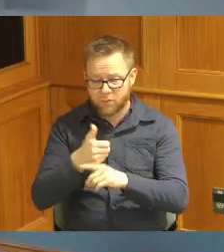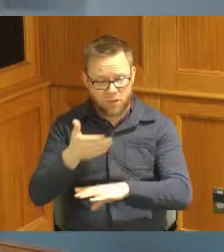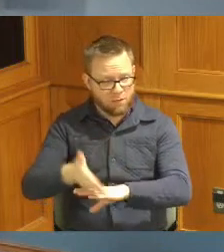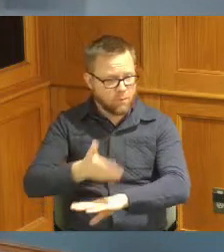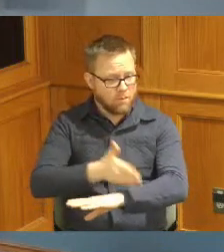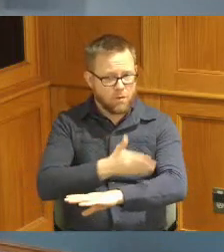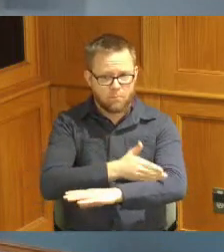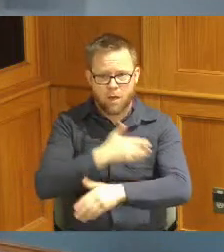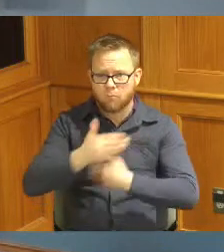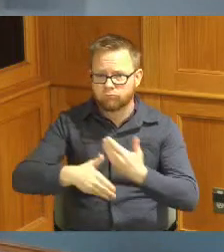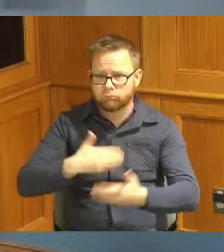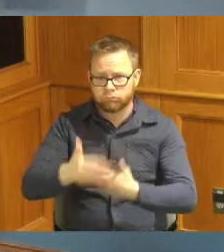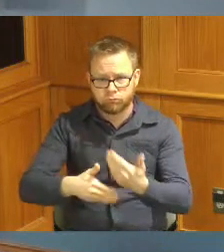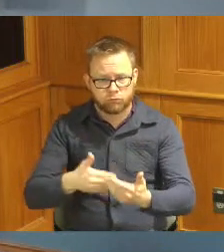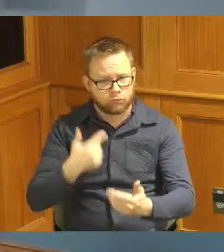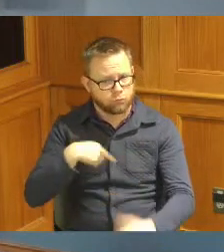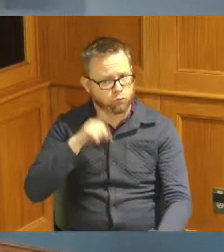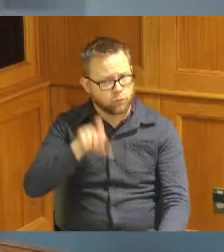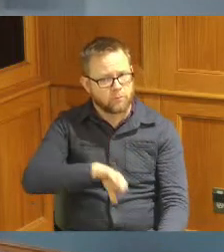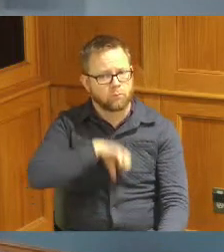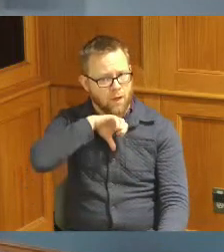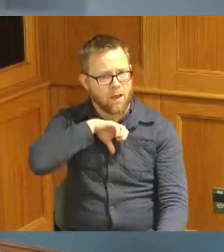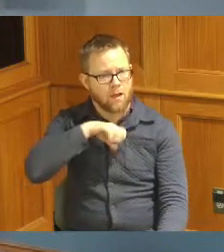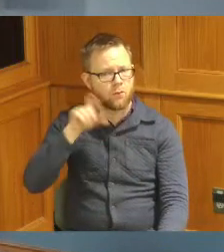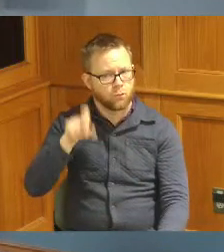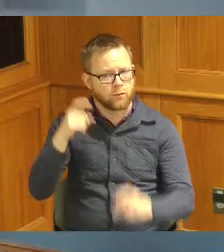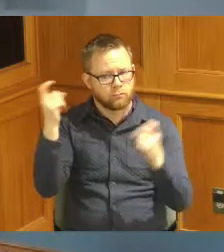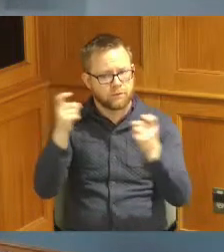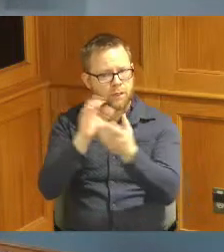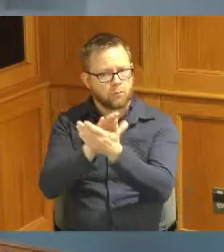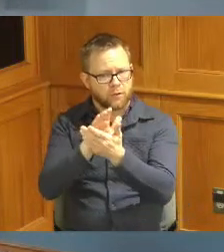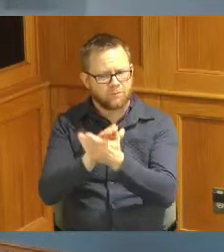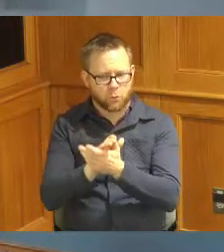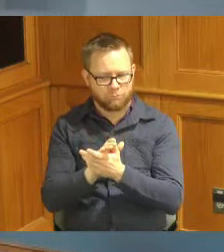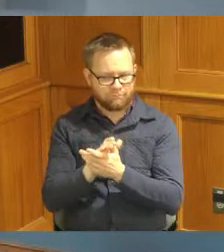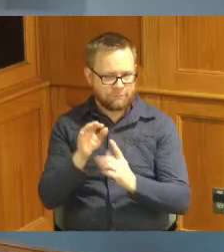to be proud of and something to acknowledge especially on Earth Day so Ralph why don't